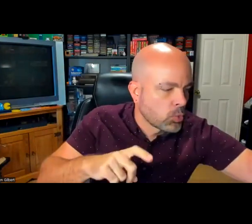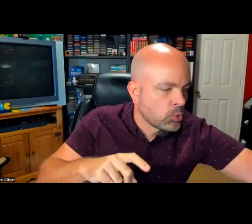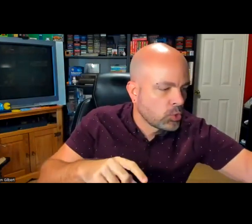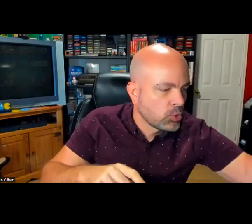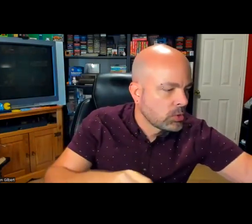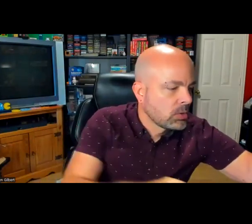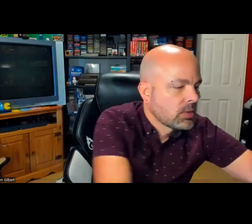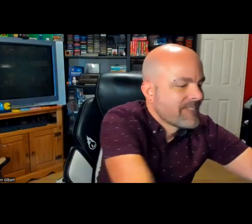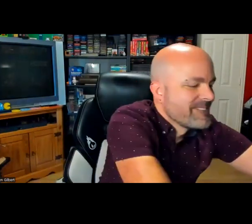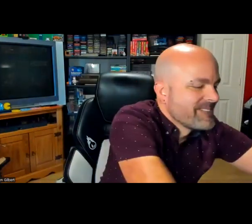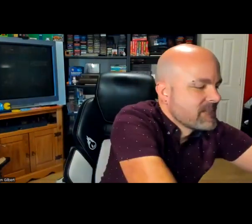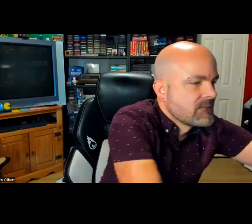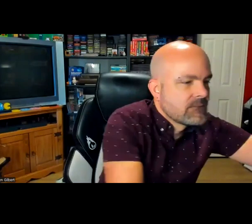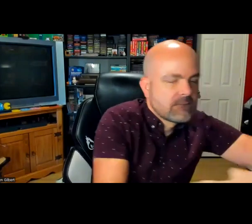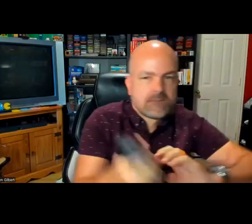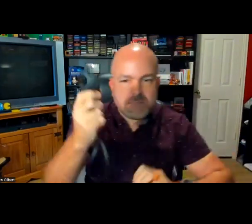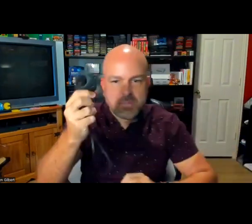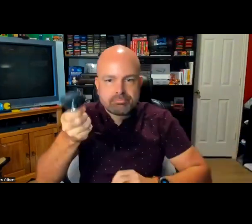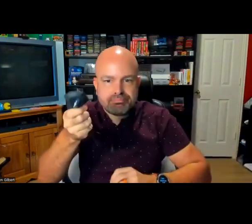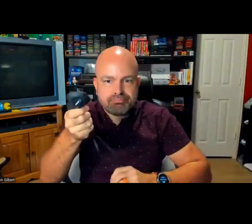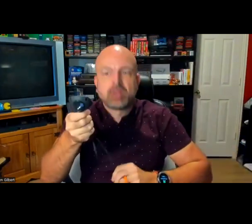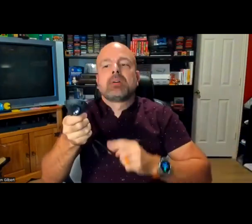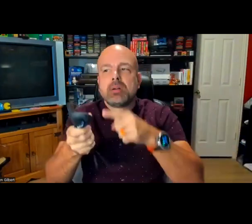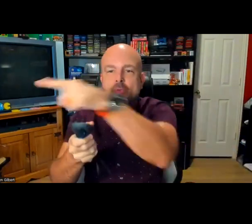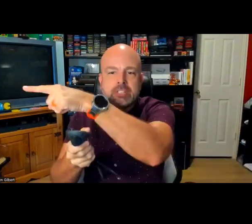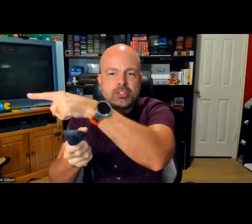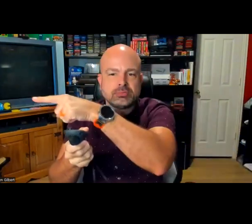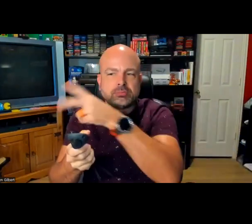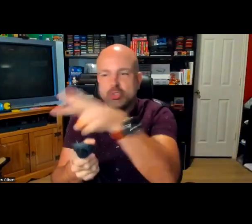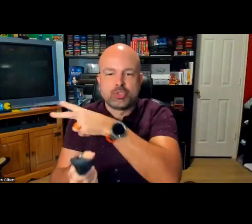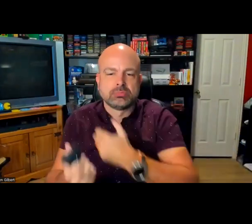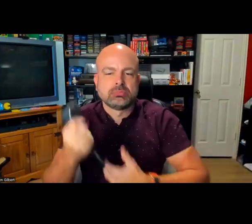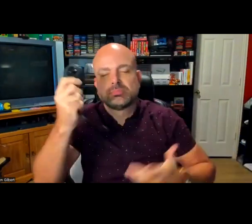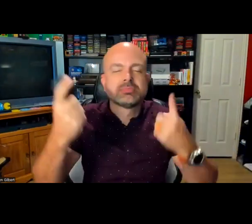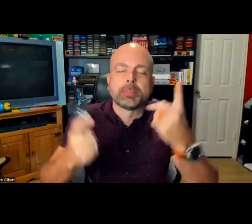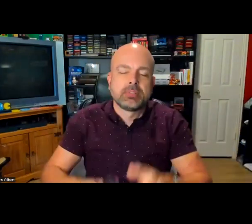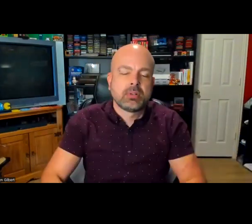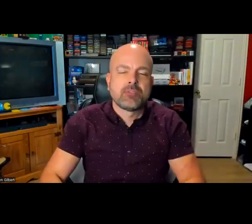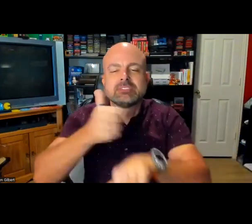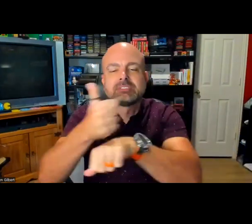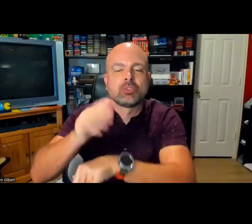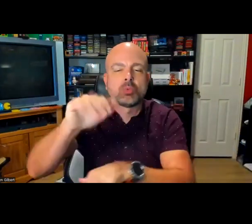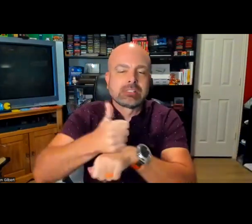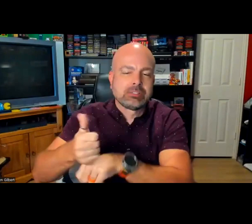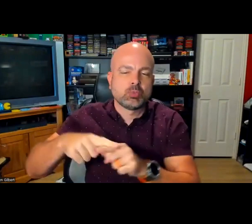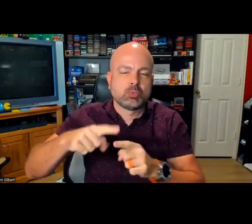attention, based on calling my name, or some tool that would